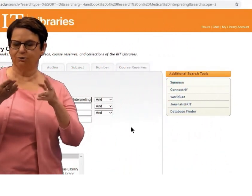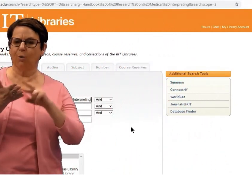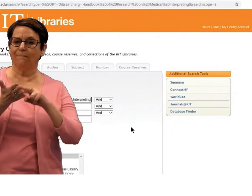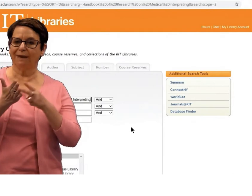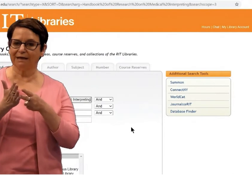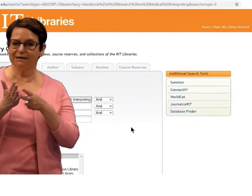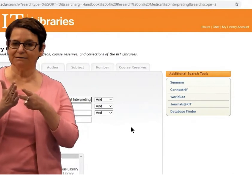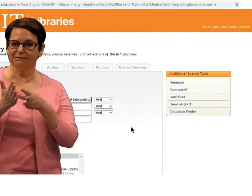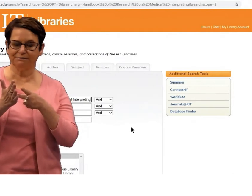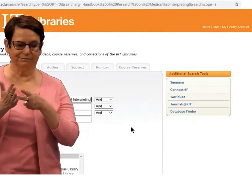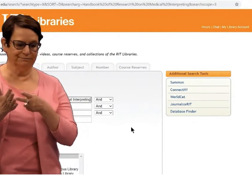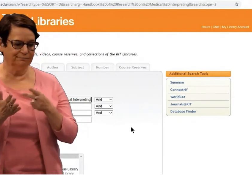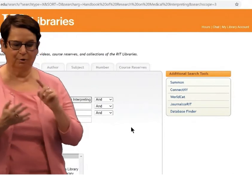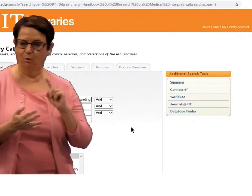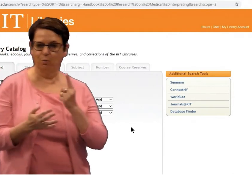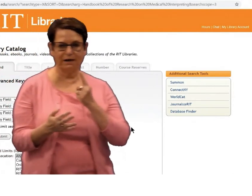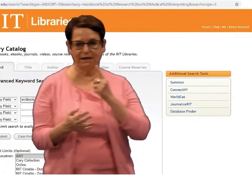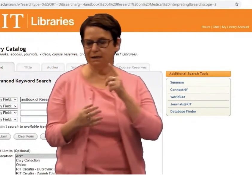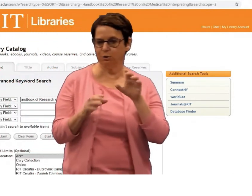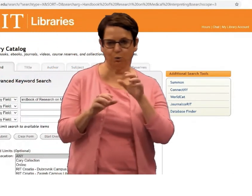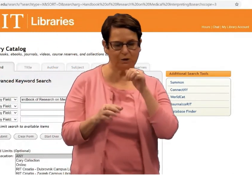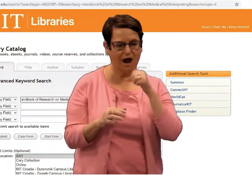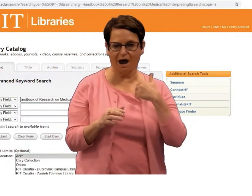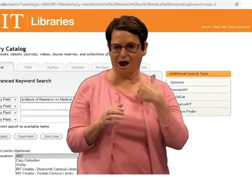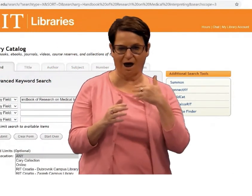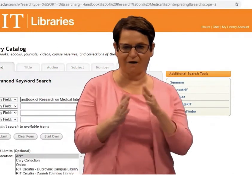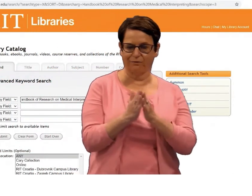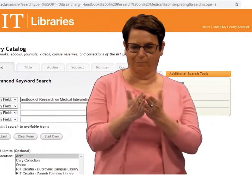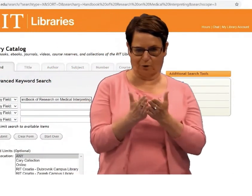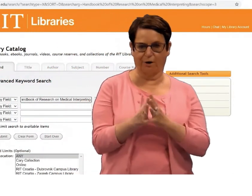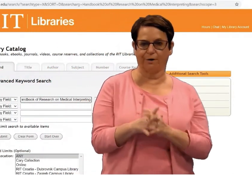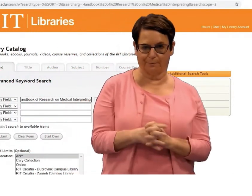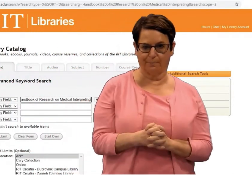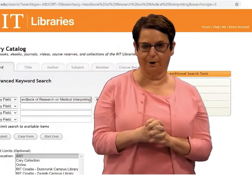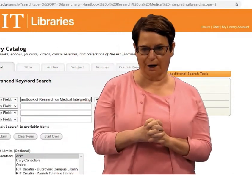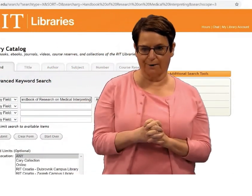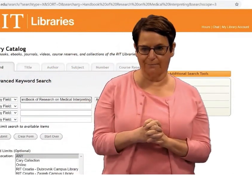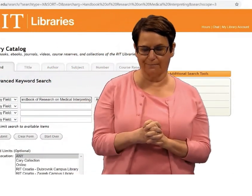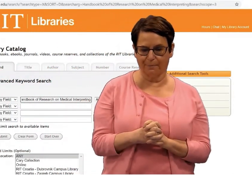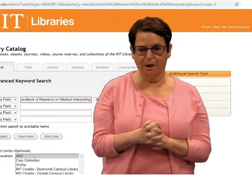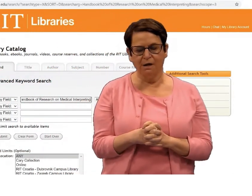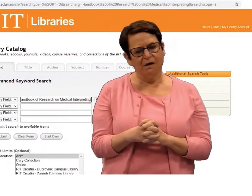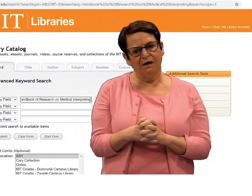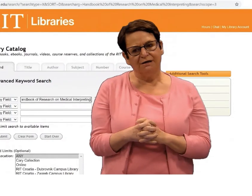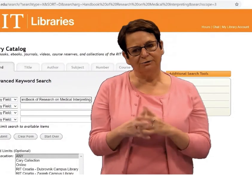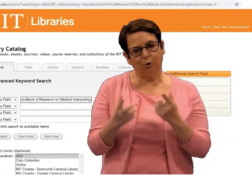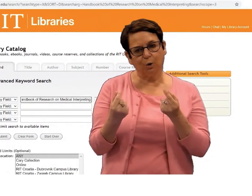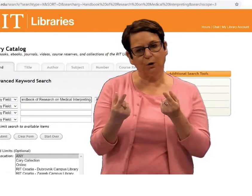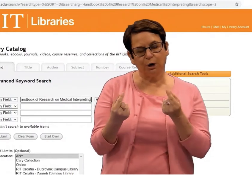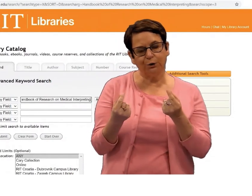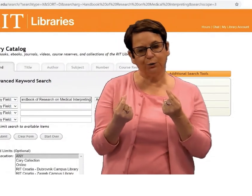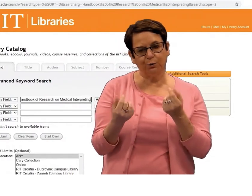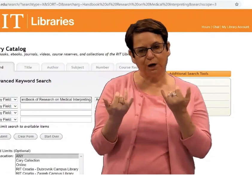There are no results. It means that we do not have the book.